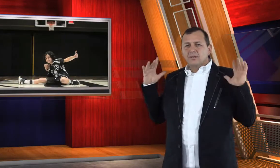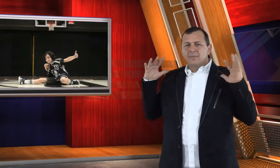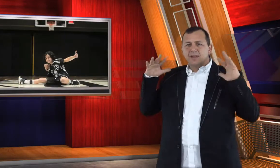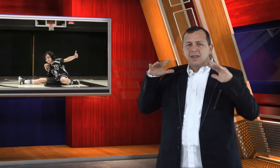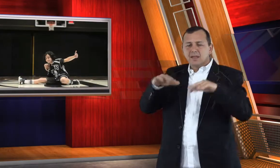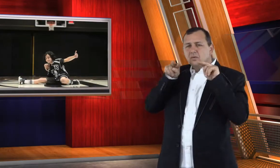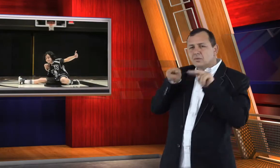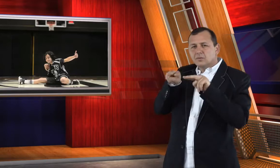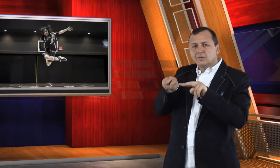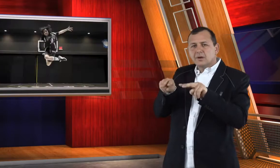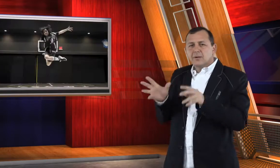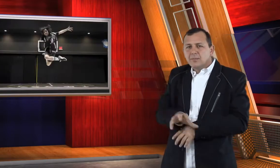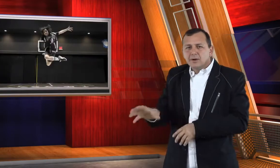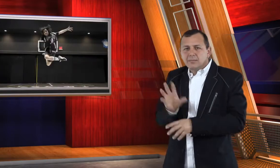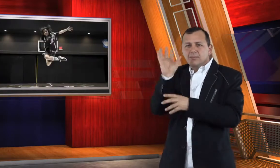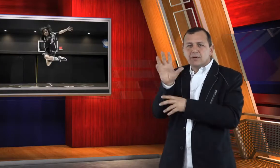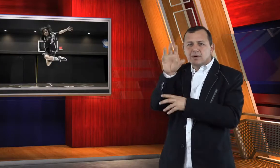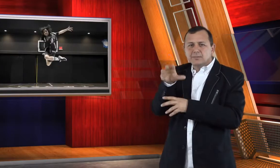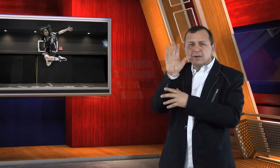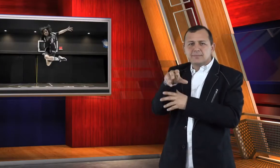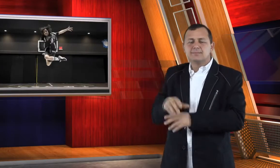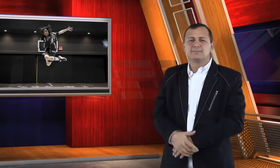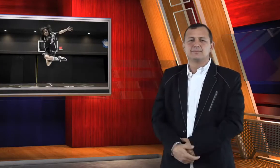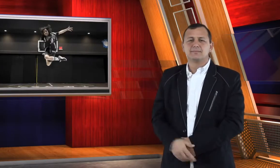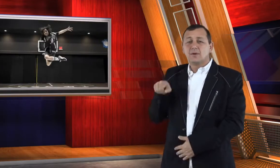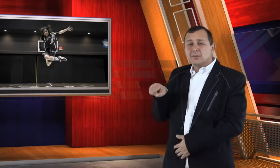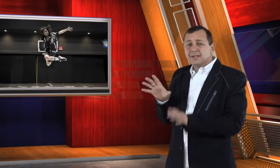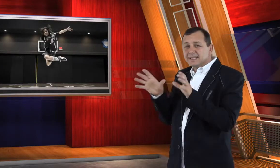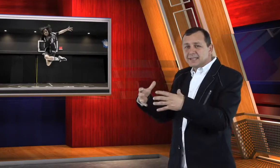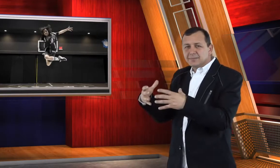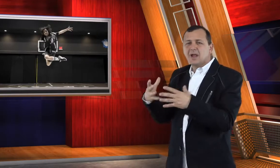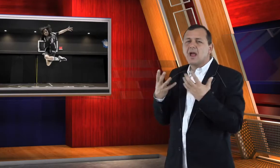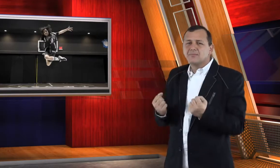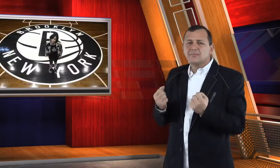fans attending each game. The Nets have an